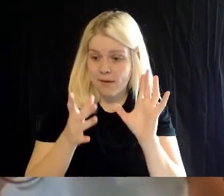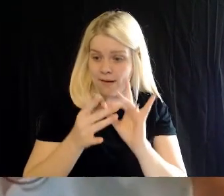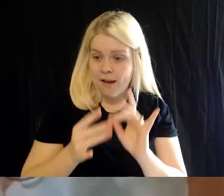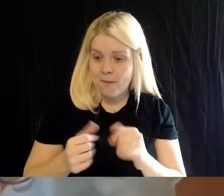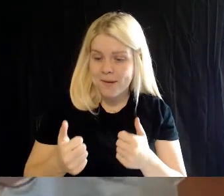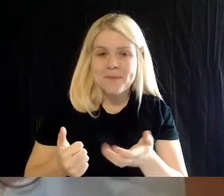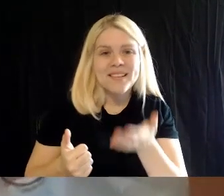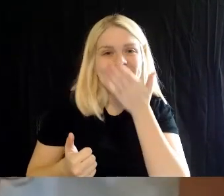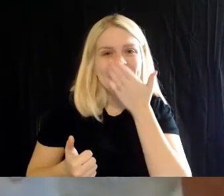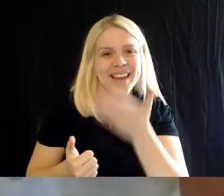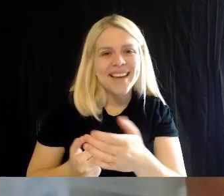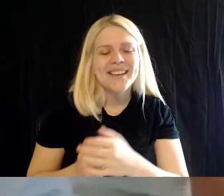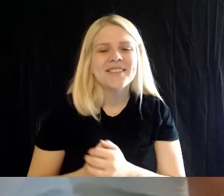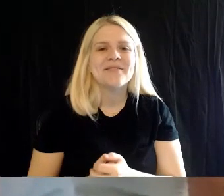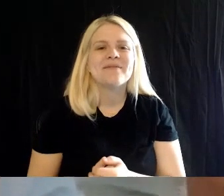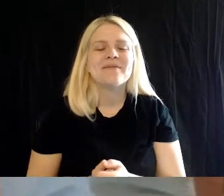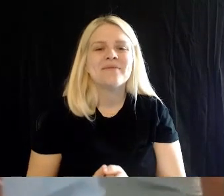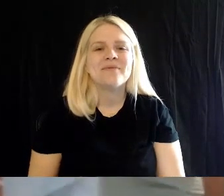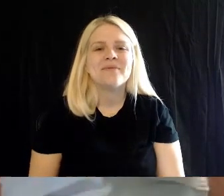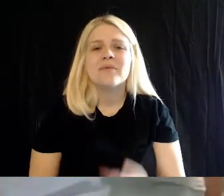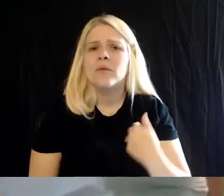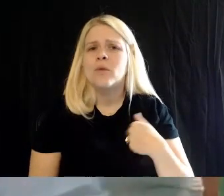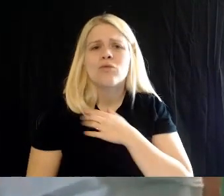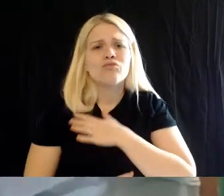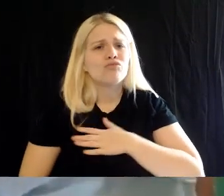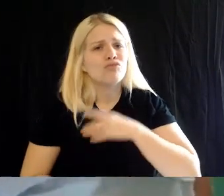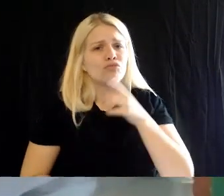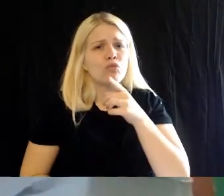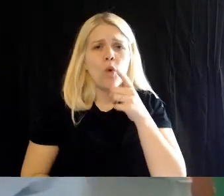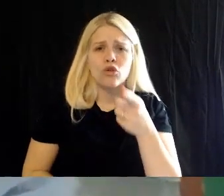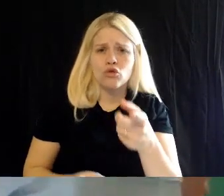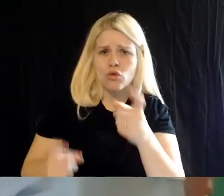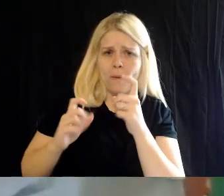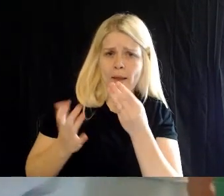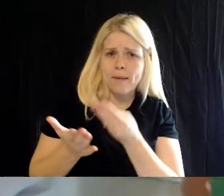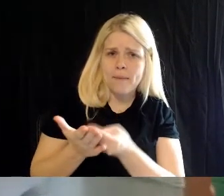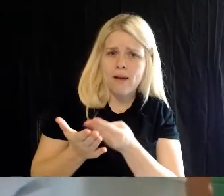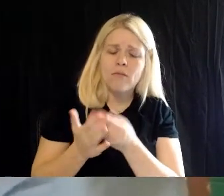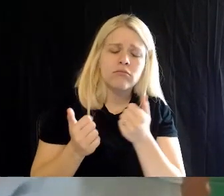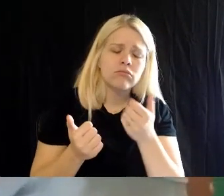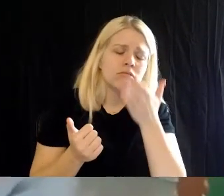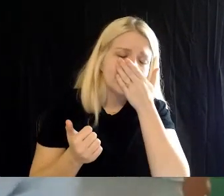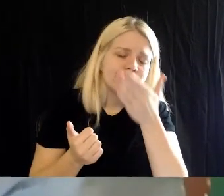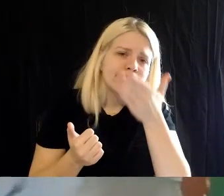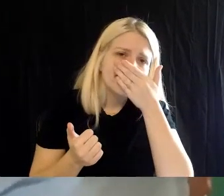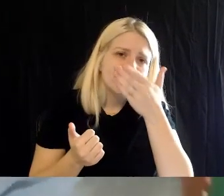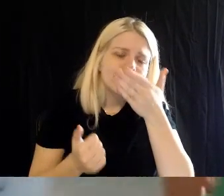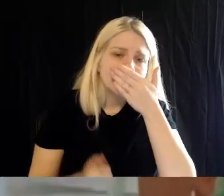As always, we appreciate your donations. If you could find a way to help support